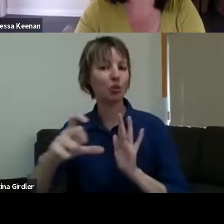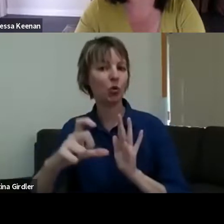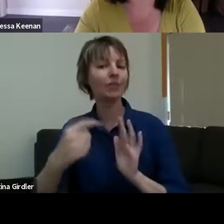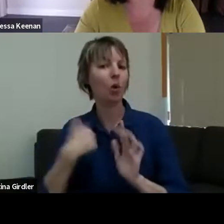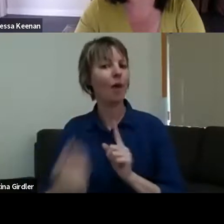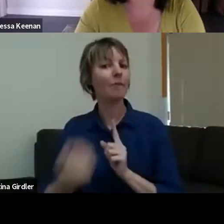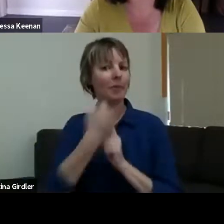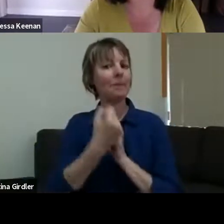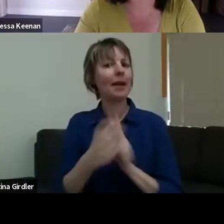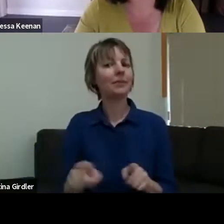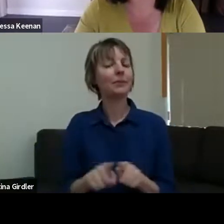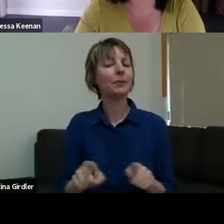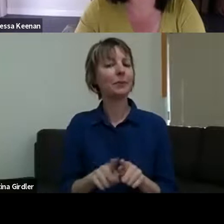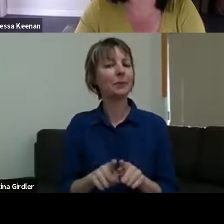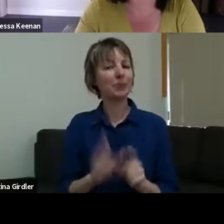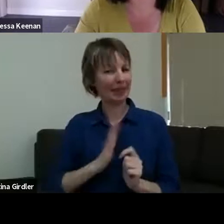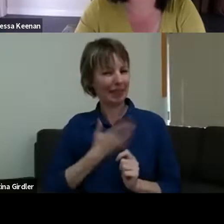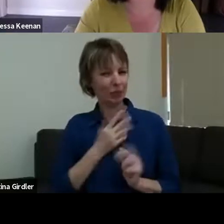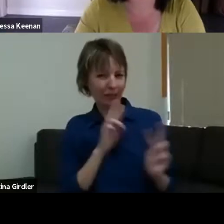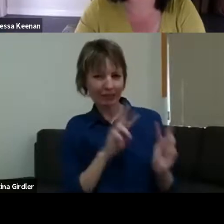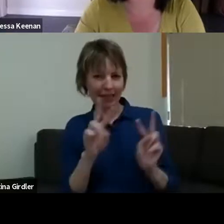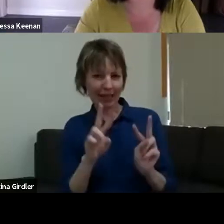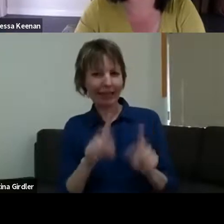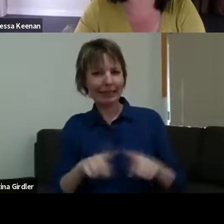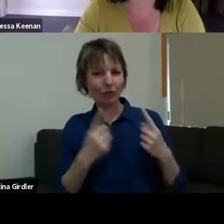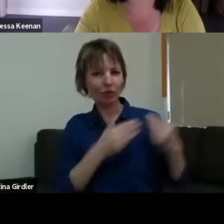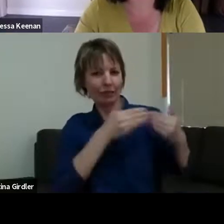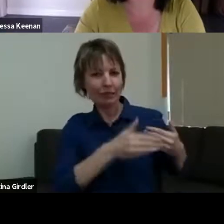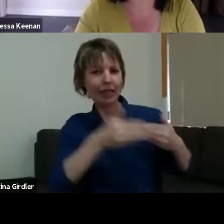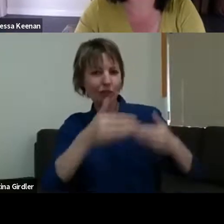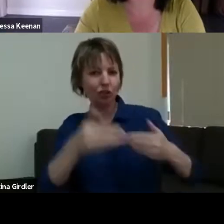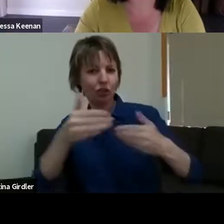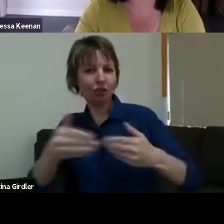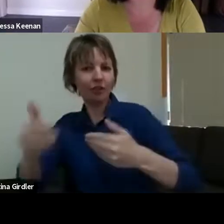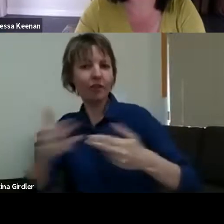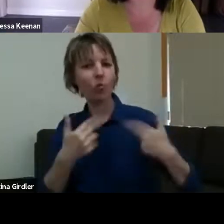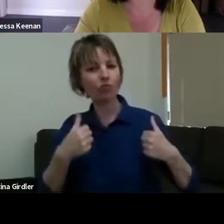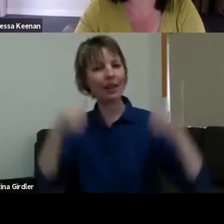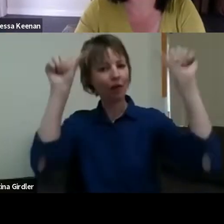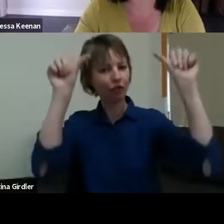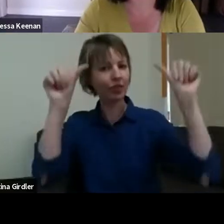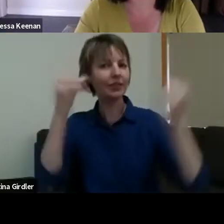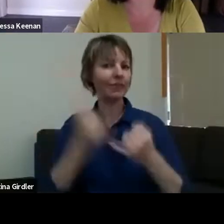it's really interesting how you're also in different phases of recovery. That's something we're interested in at Regional Arts